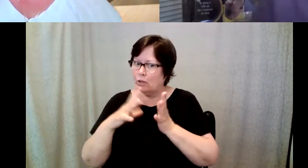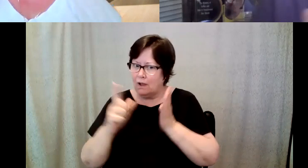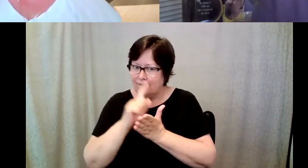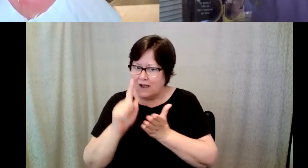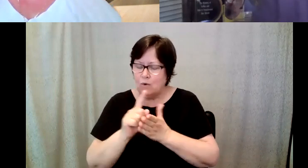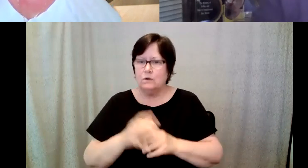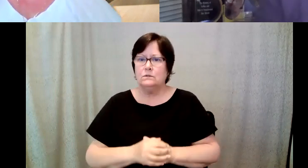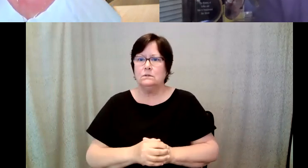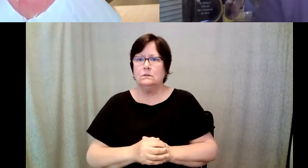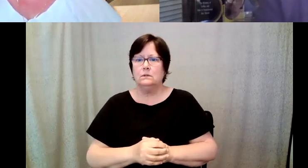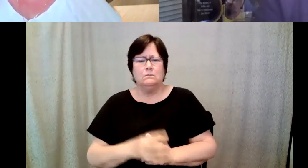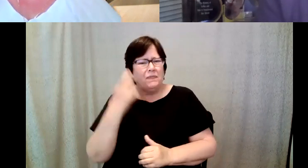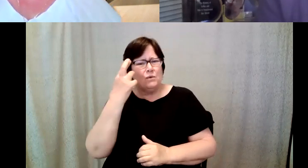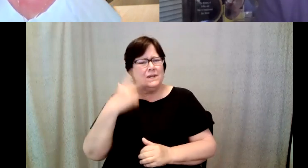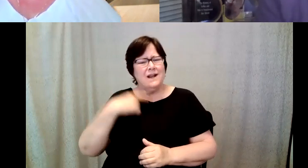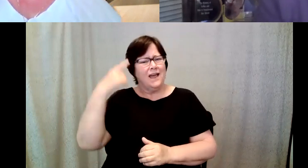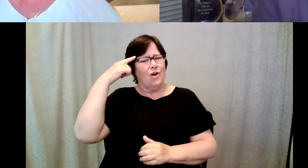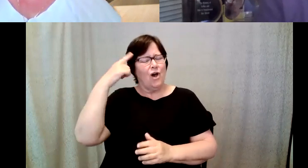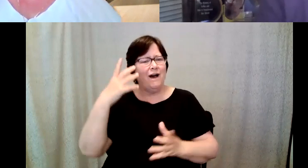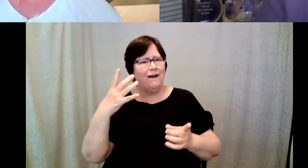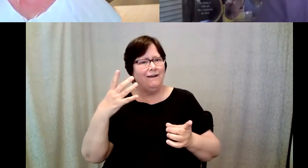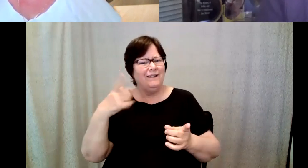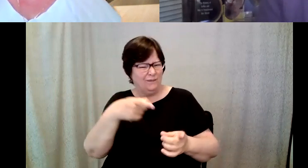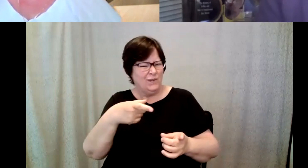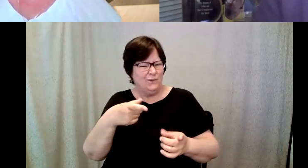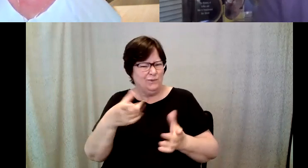D. Major Cohen: The reason I thought of that when you asked me this question is because